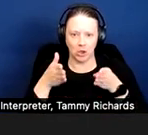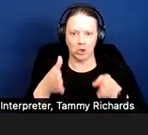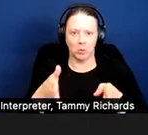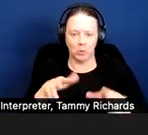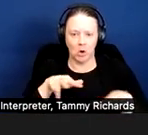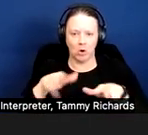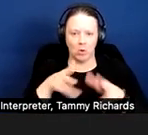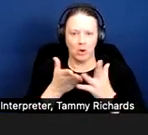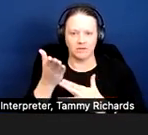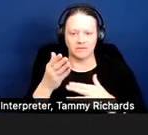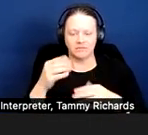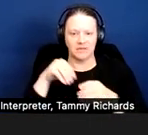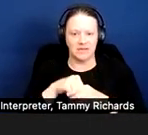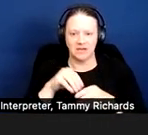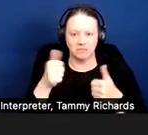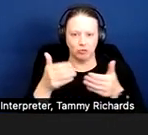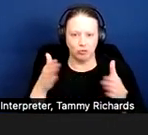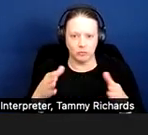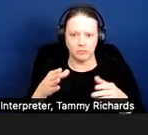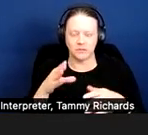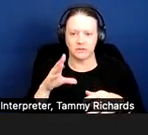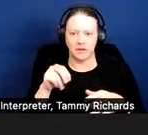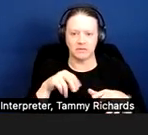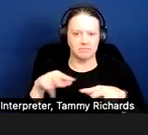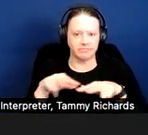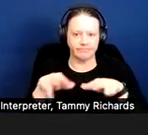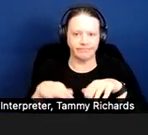But here the hypodoesn't say.